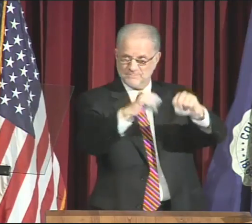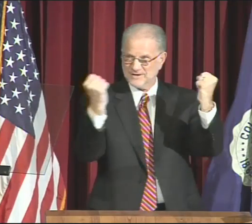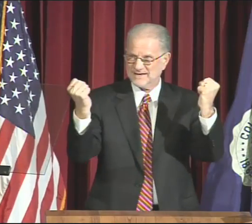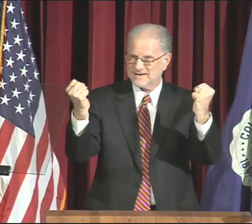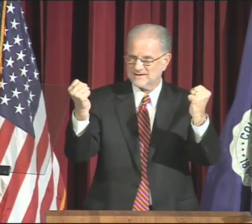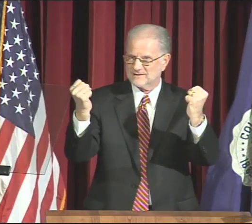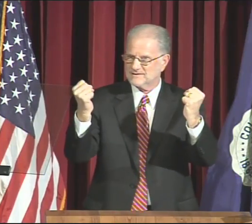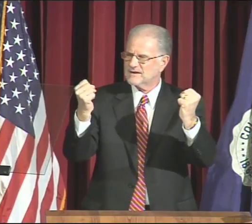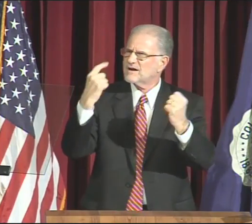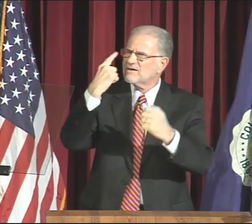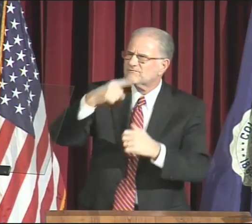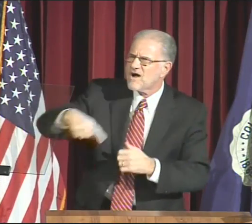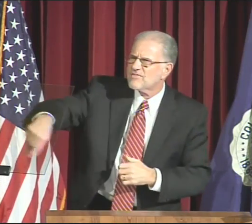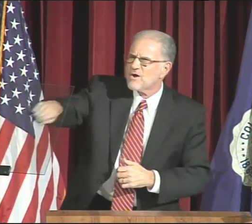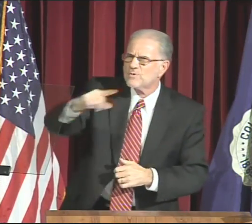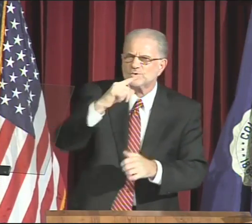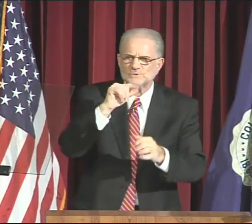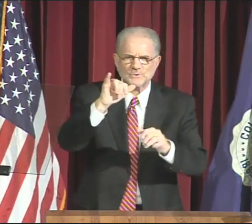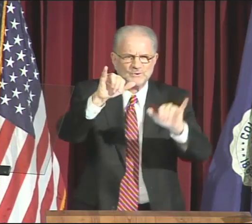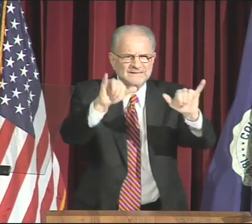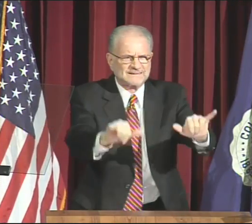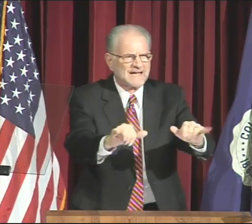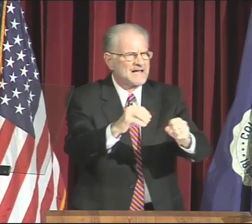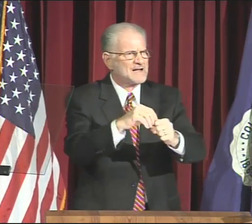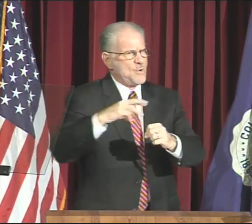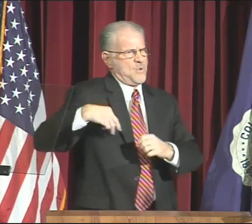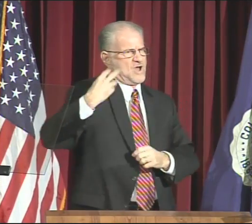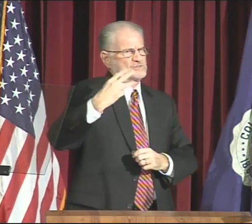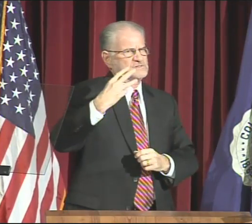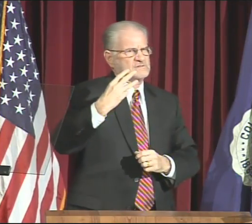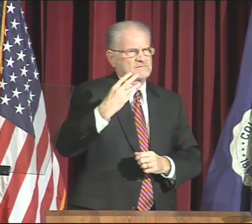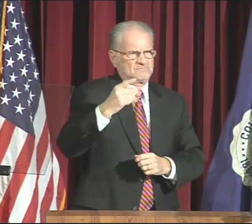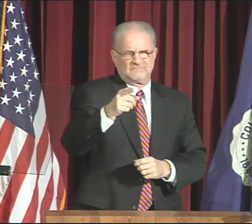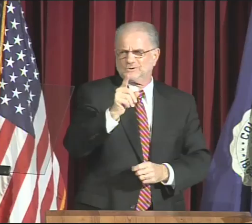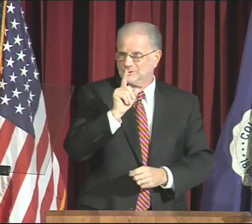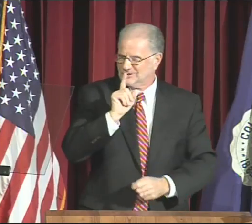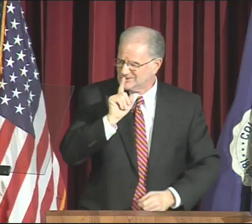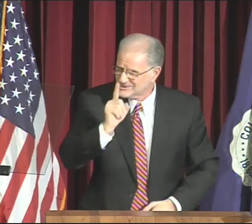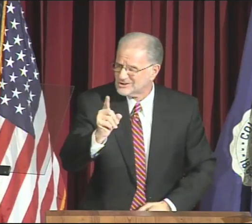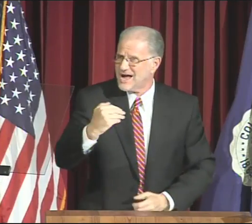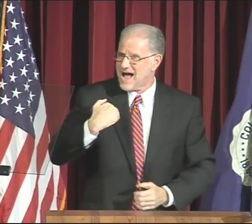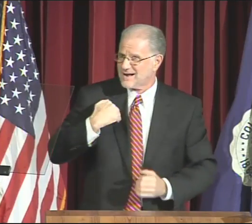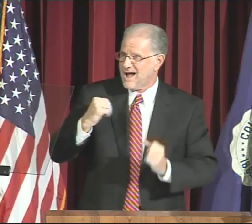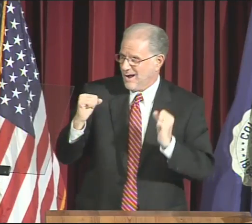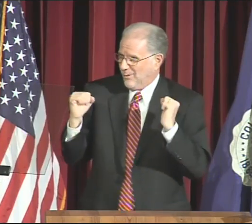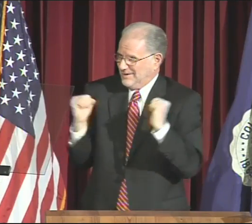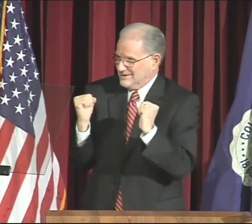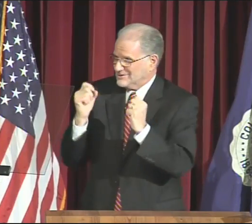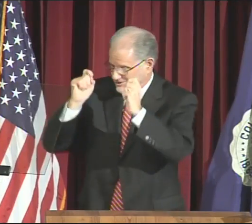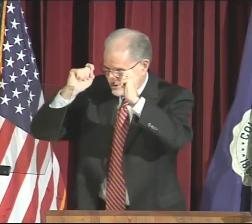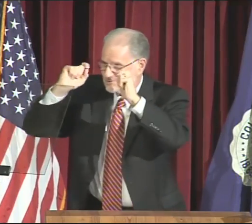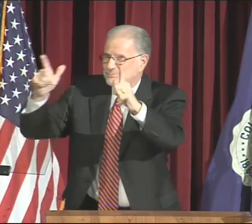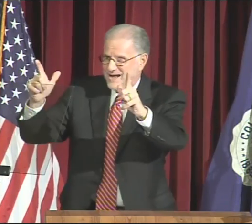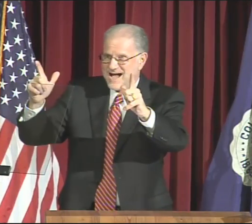My warmest of welcome to you all returning from the semester break. For you who stayed in Washington,